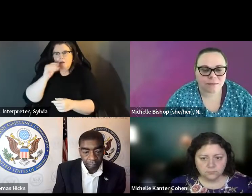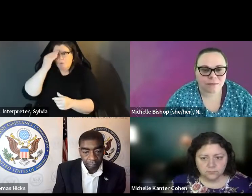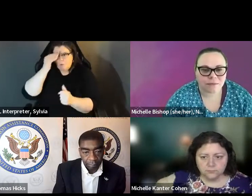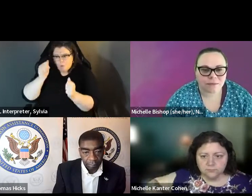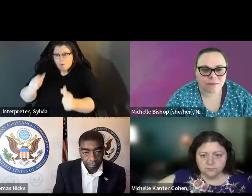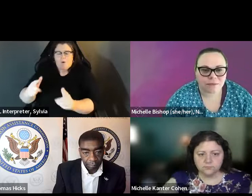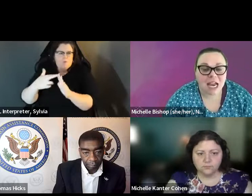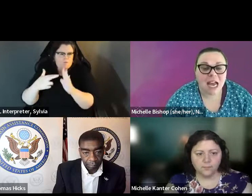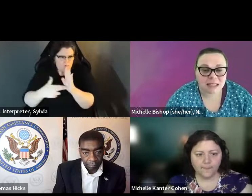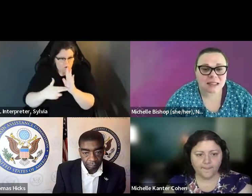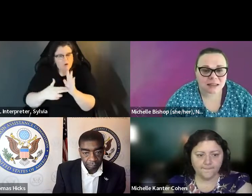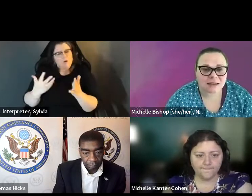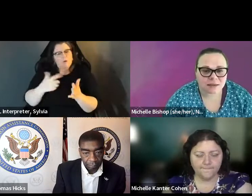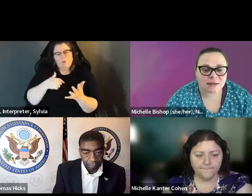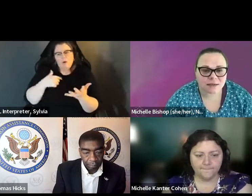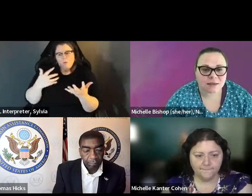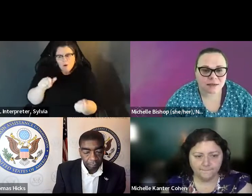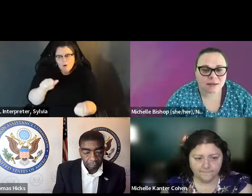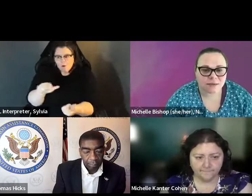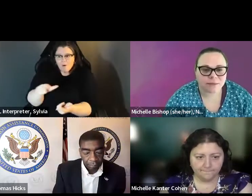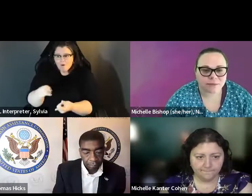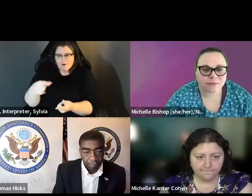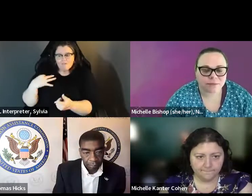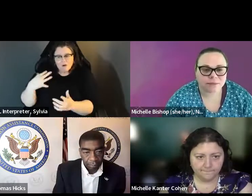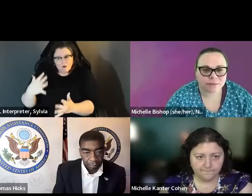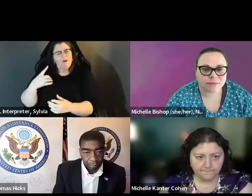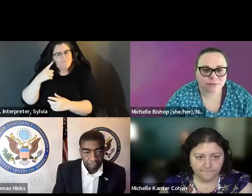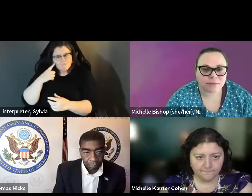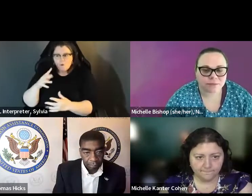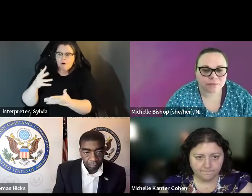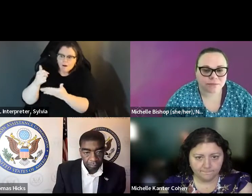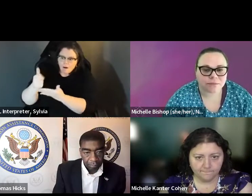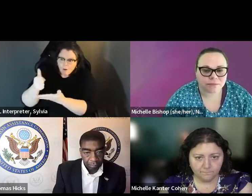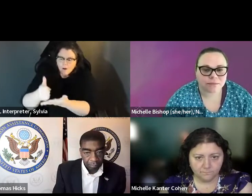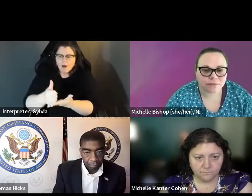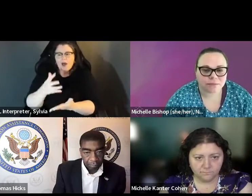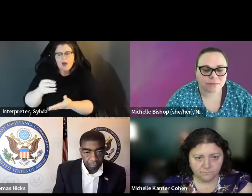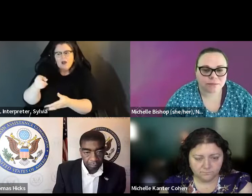, and so it's so important for all of us to promoting individuals who from pro- democracy and want to help And it is so important for all of us to be promoting individuals who are pro-democratic and want to help voters to be poll workers.